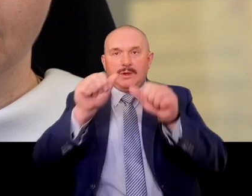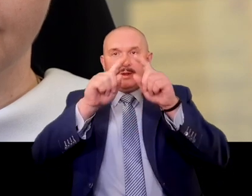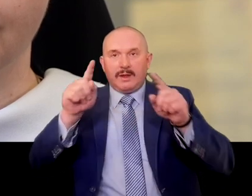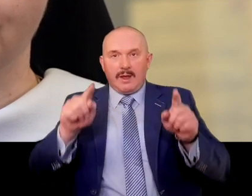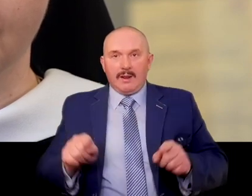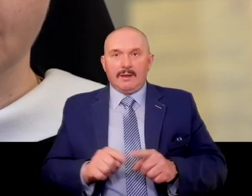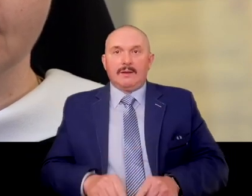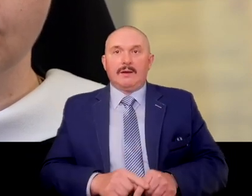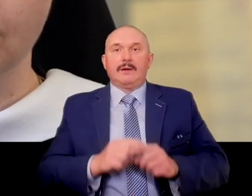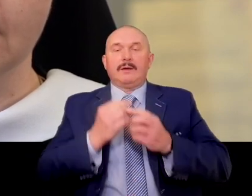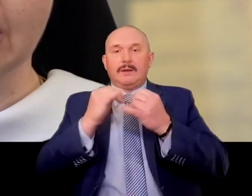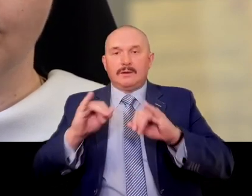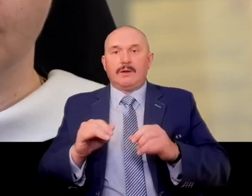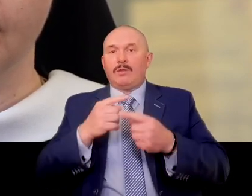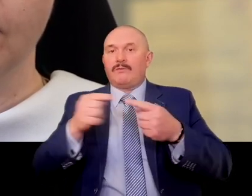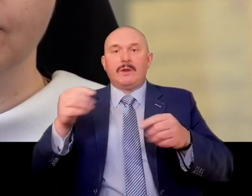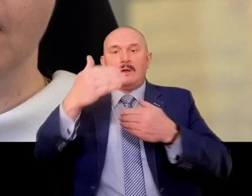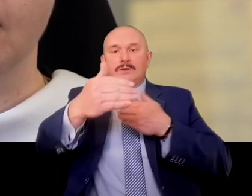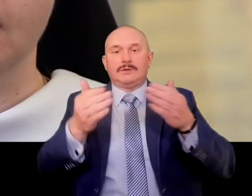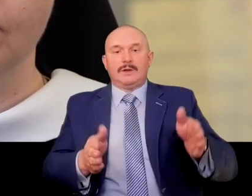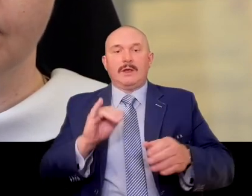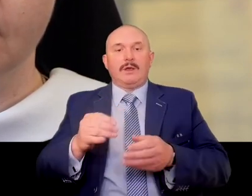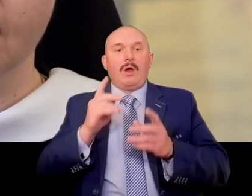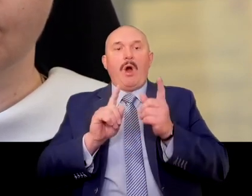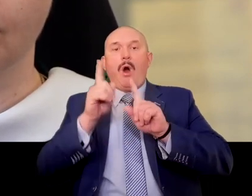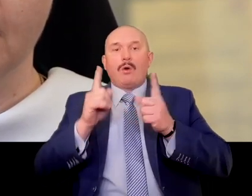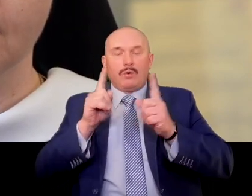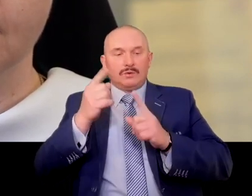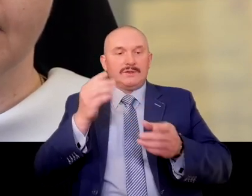in a suitable box and hide it in the garden. He indicated this place to the Germans,